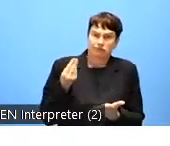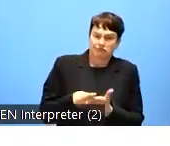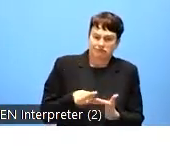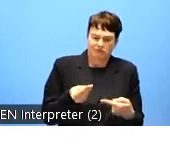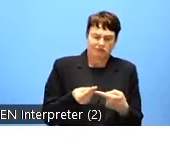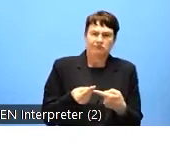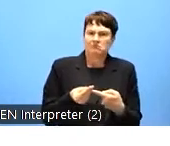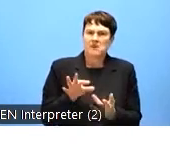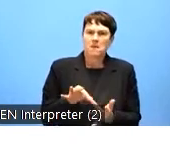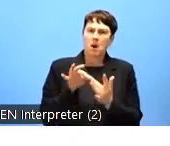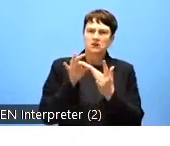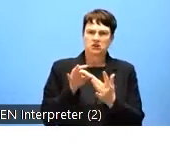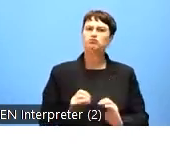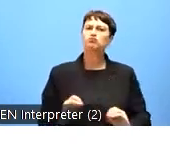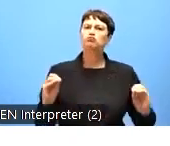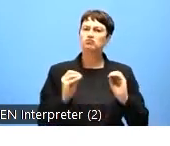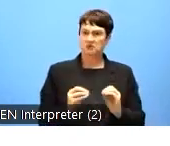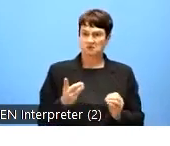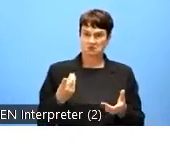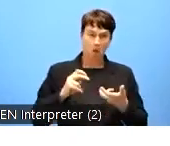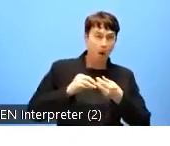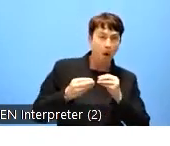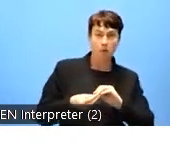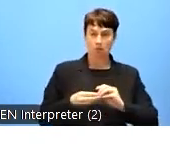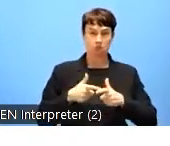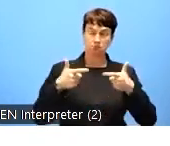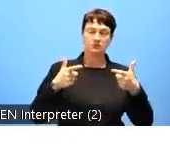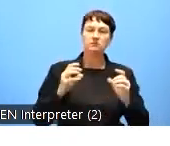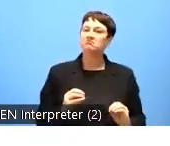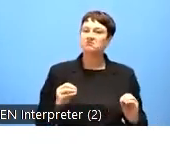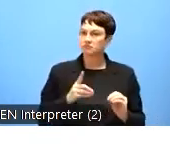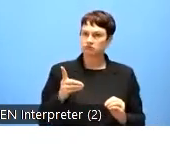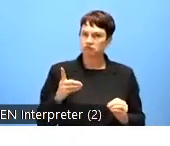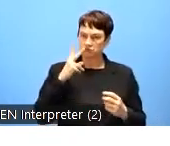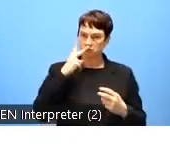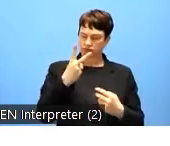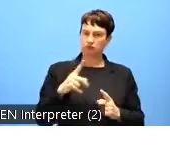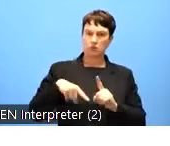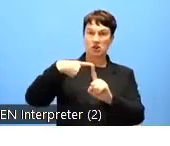And last but not least, all the Member States have transposed the law, and all have made